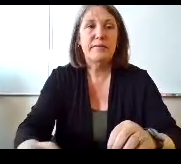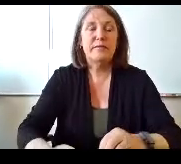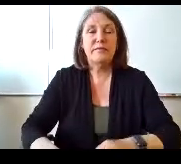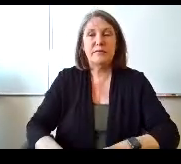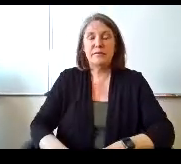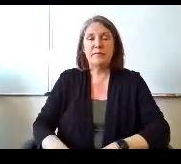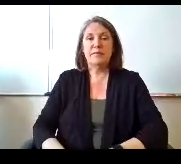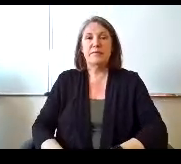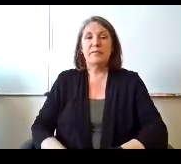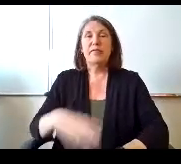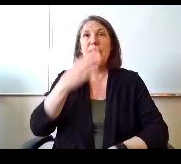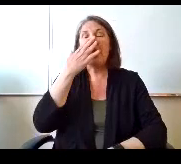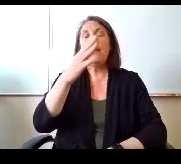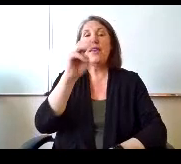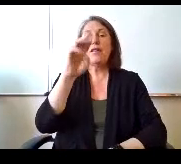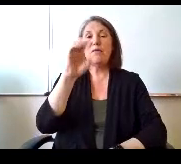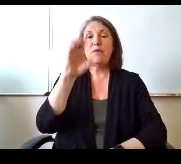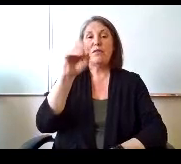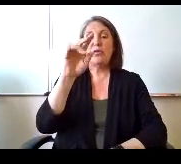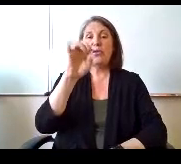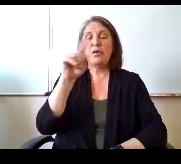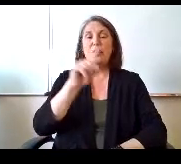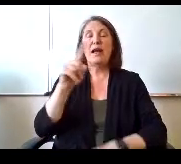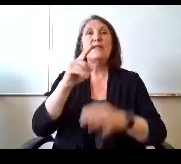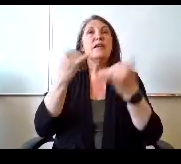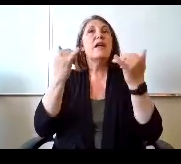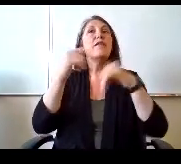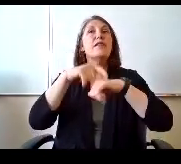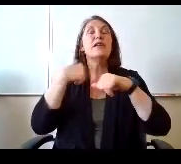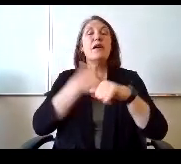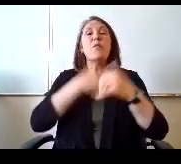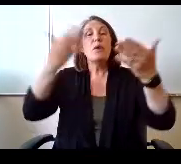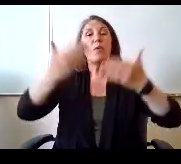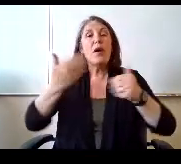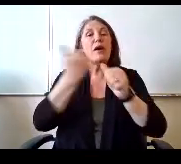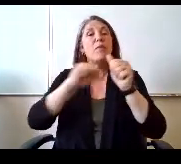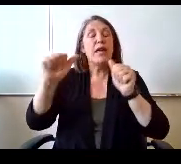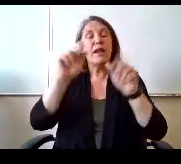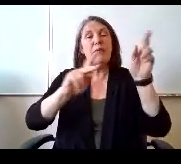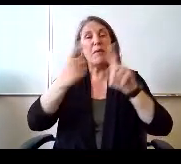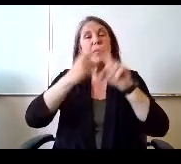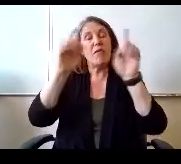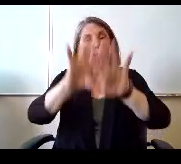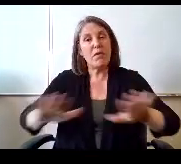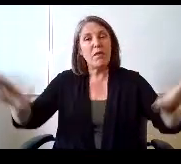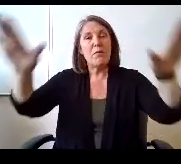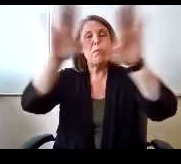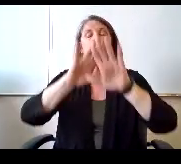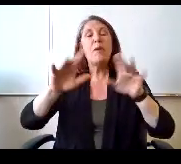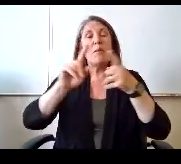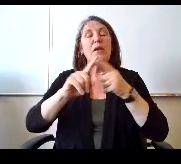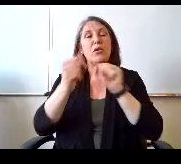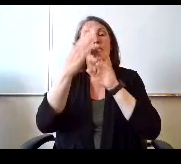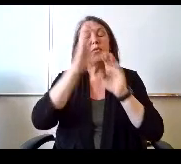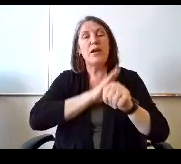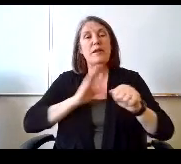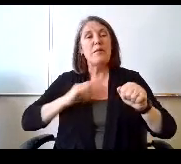Thank you, Mrs. Curtis. At this time we welcome any members of the public who would like to address the board to do so. The Board welcomes the comments